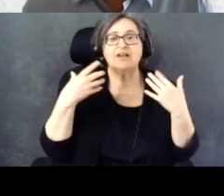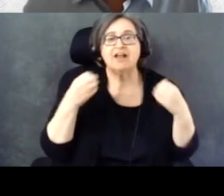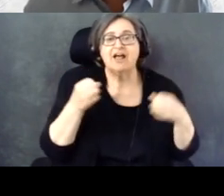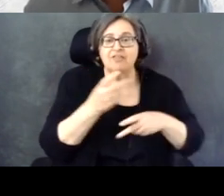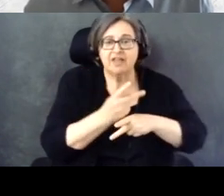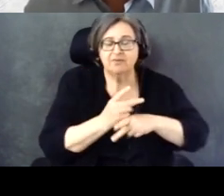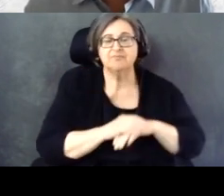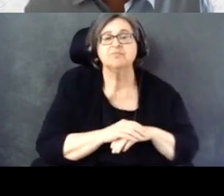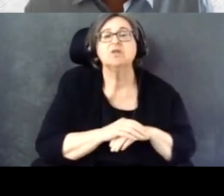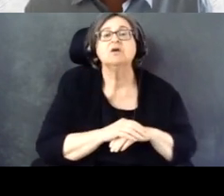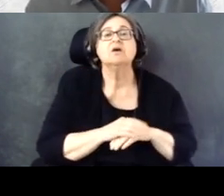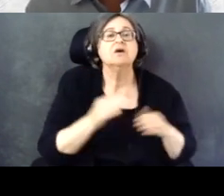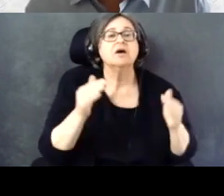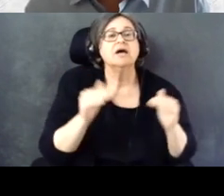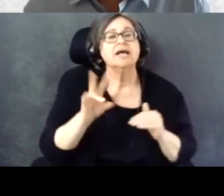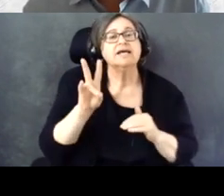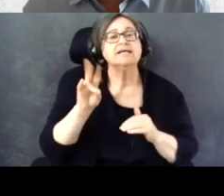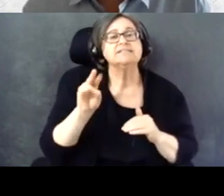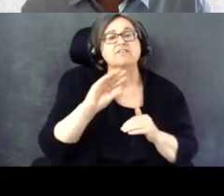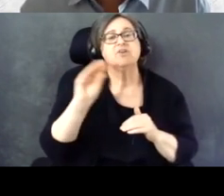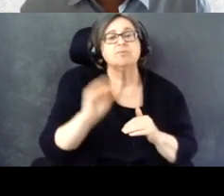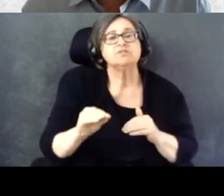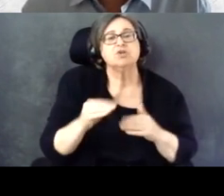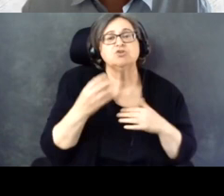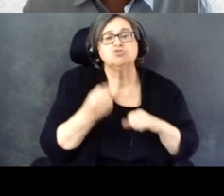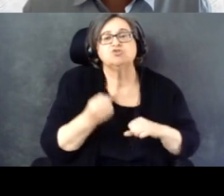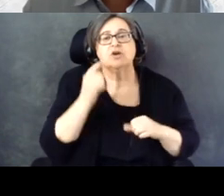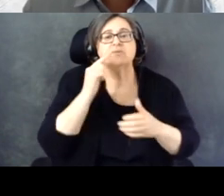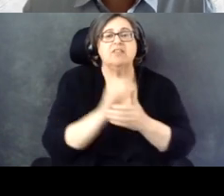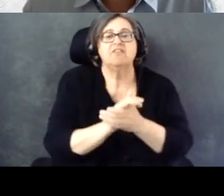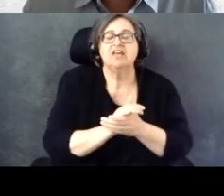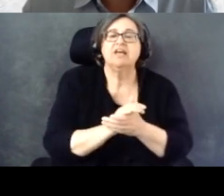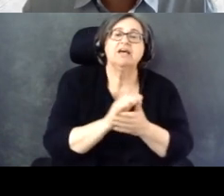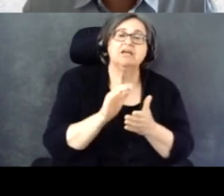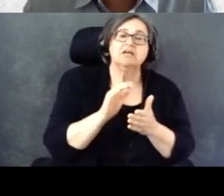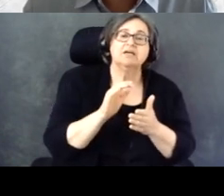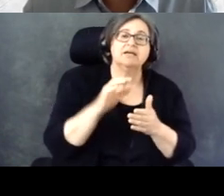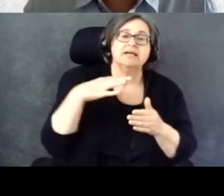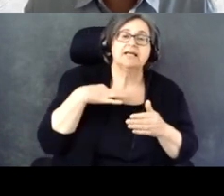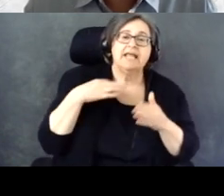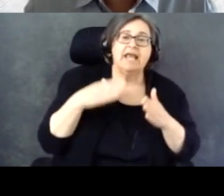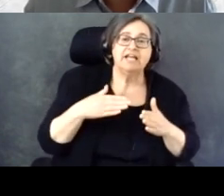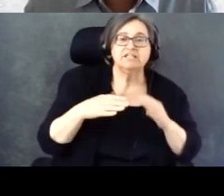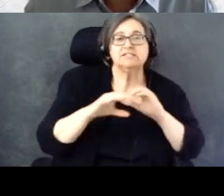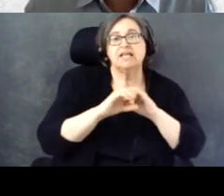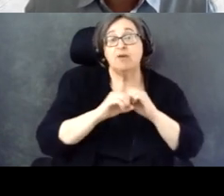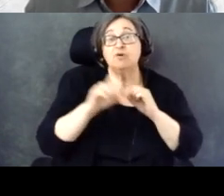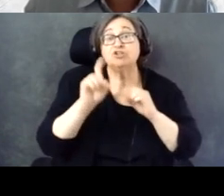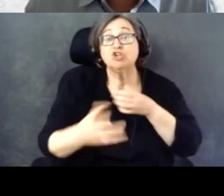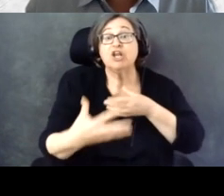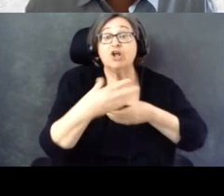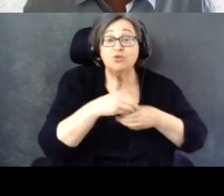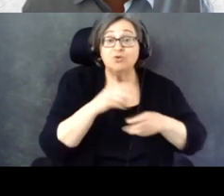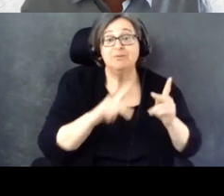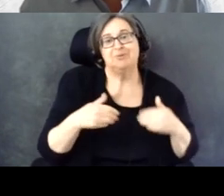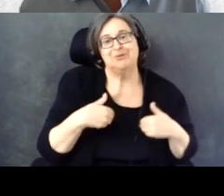And 70% strongly believe candidates and campaigns should reach out to include people with disabilities.